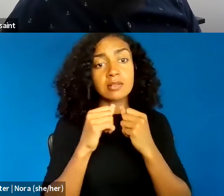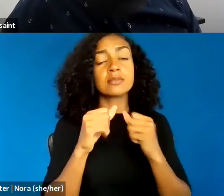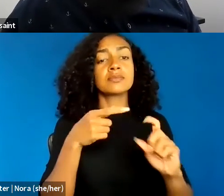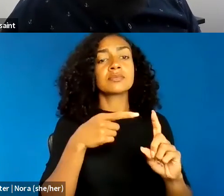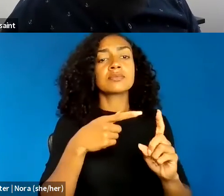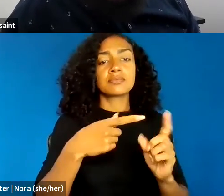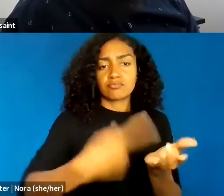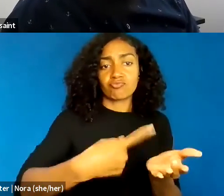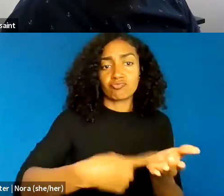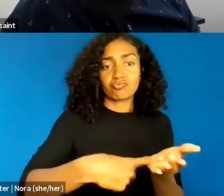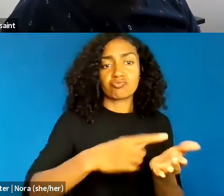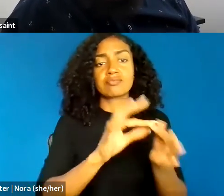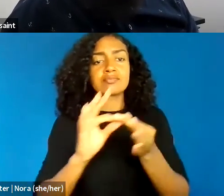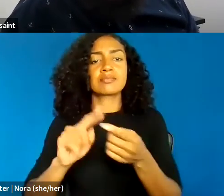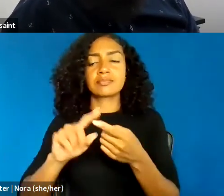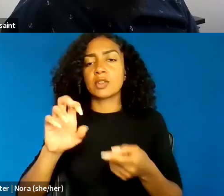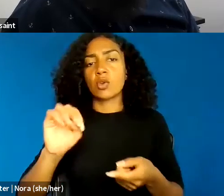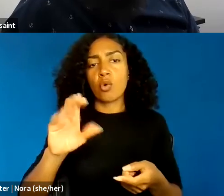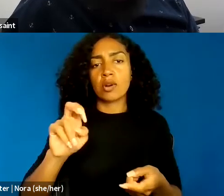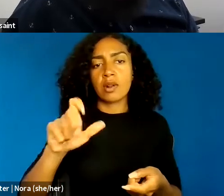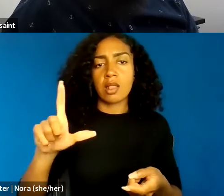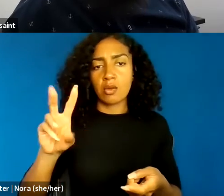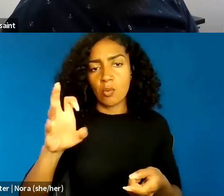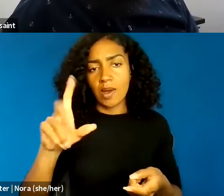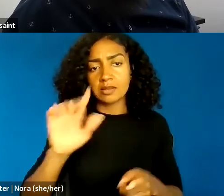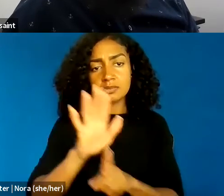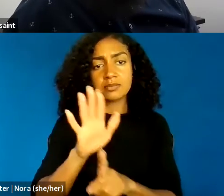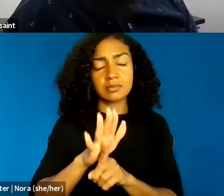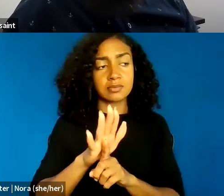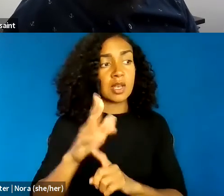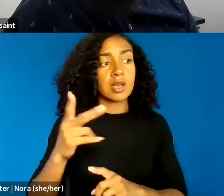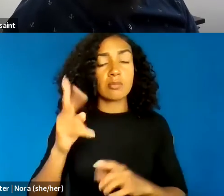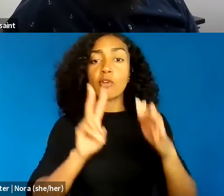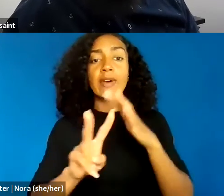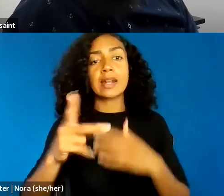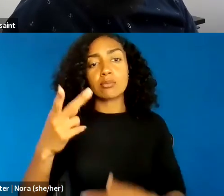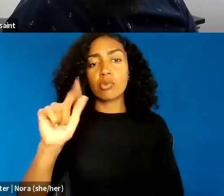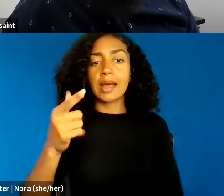"The prophetic pragmatism of the Black radical tradition." Here, I would drop a third footnote,